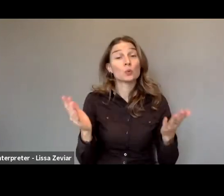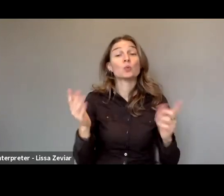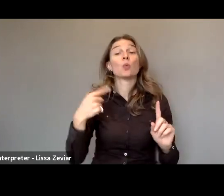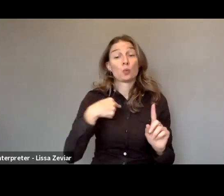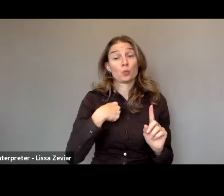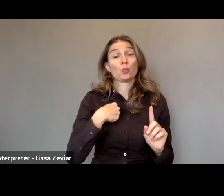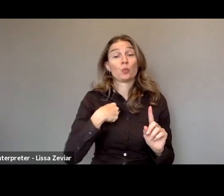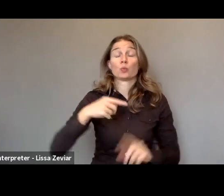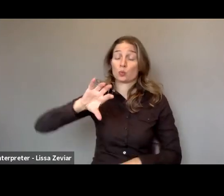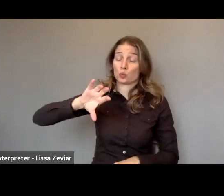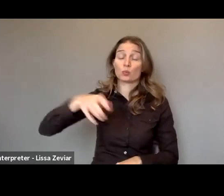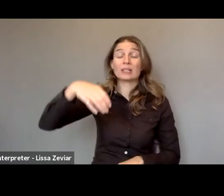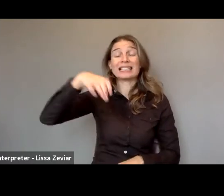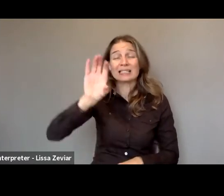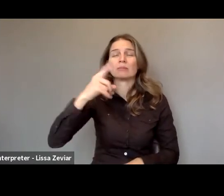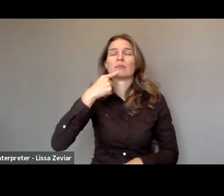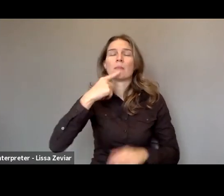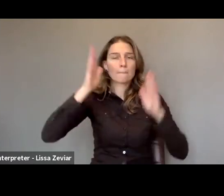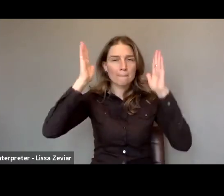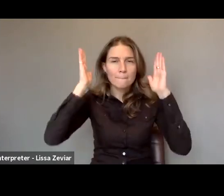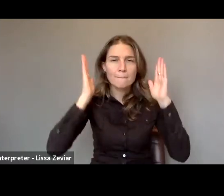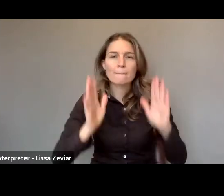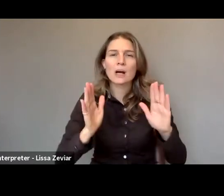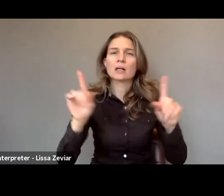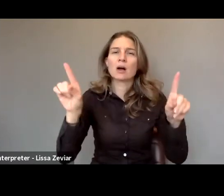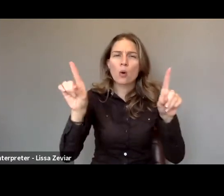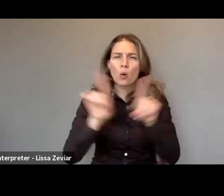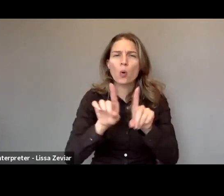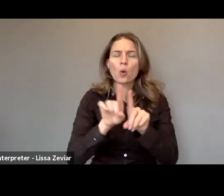as a protection measure, and not as a violation of Human Rights.